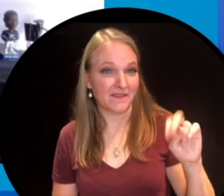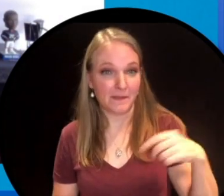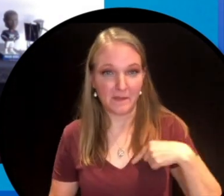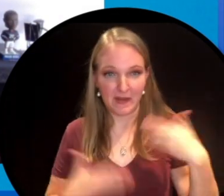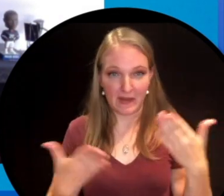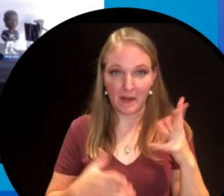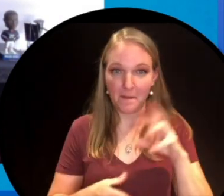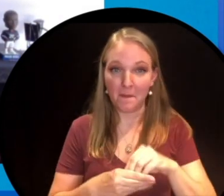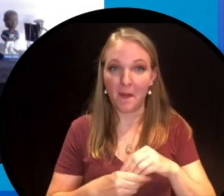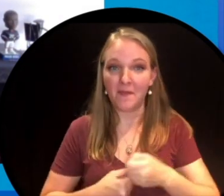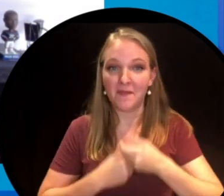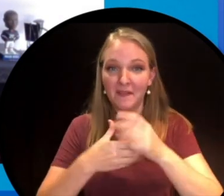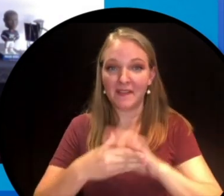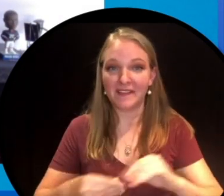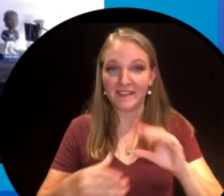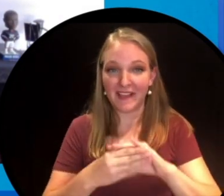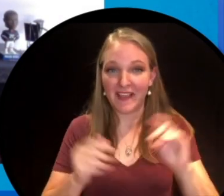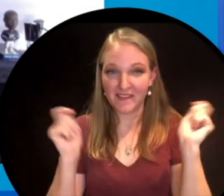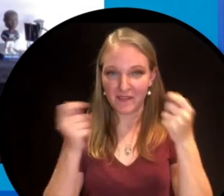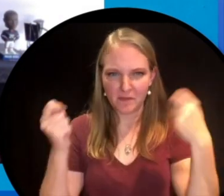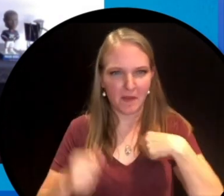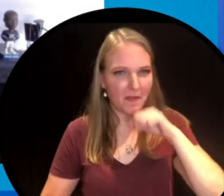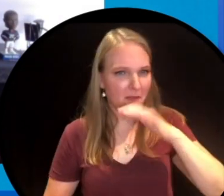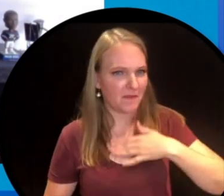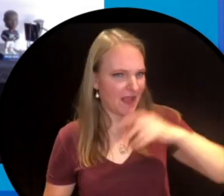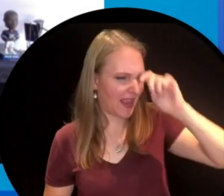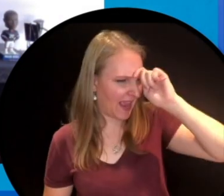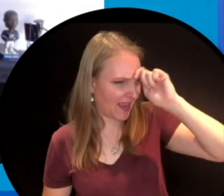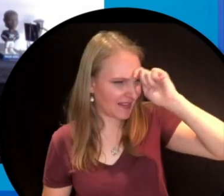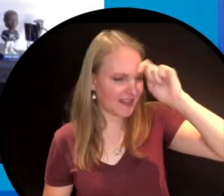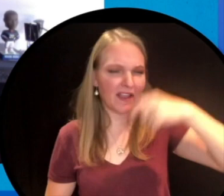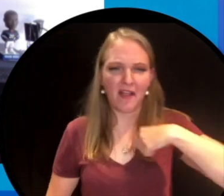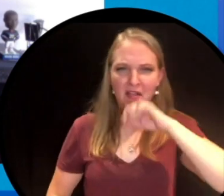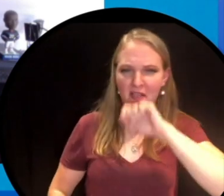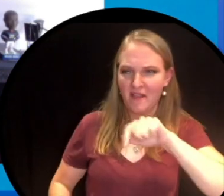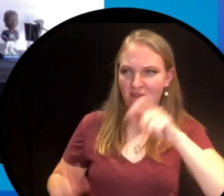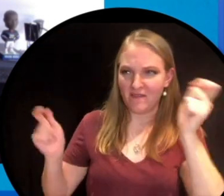as part of the telling tales festival. I love my hat. I love this festival so I'm very proud to be